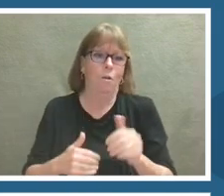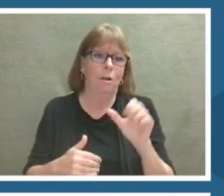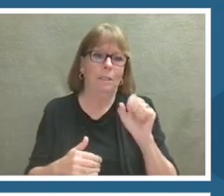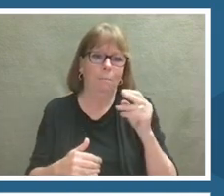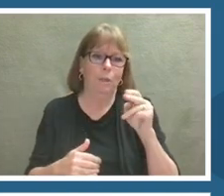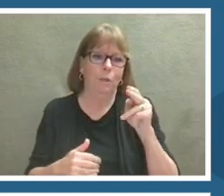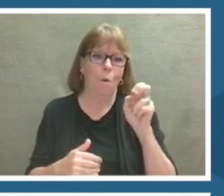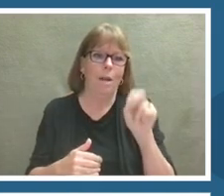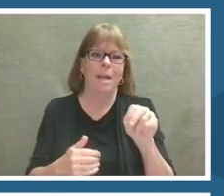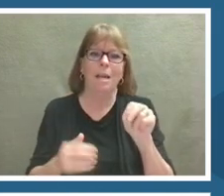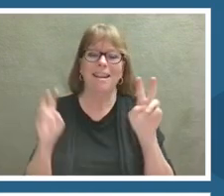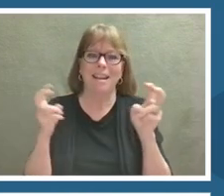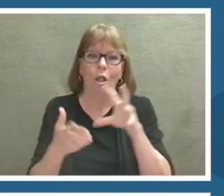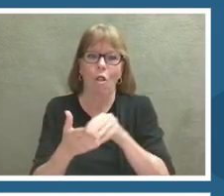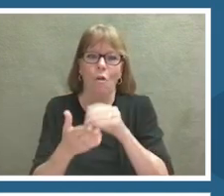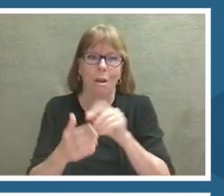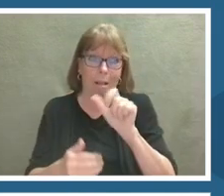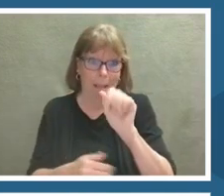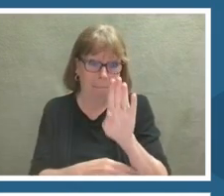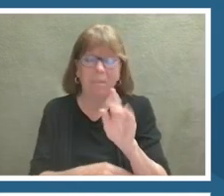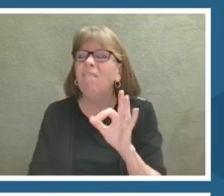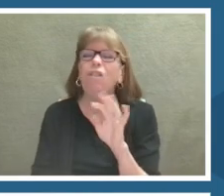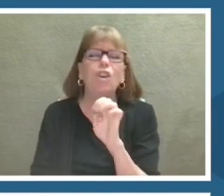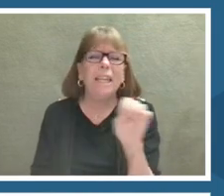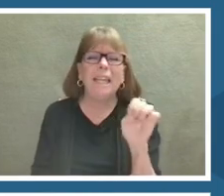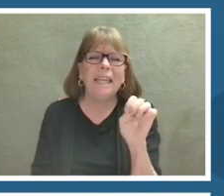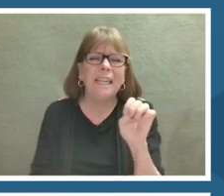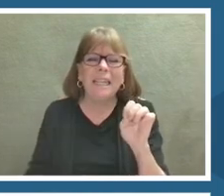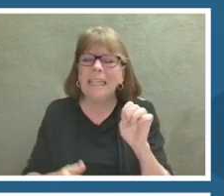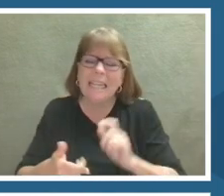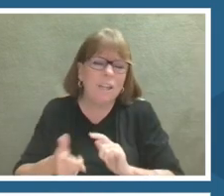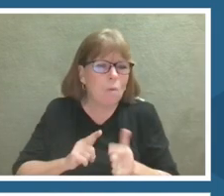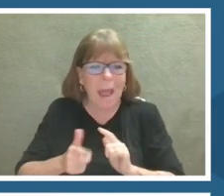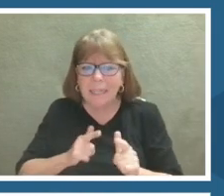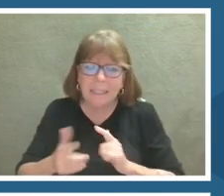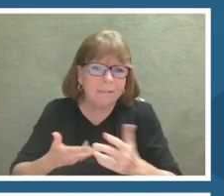It's a free online interactive platform design with educators in mind.